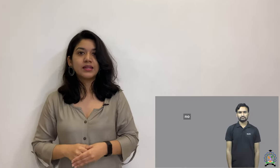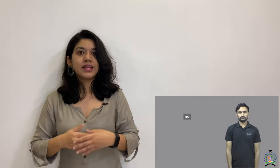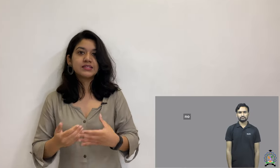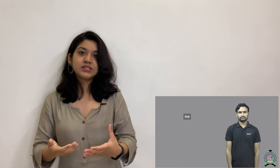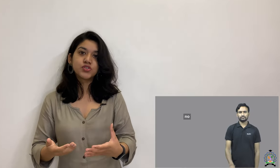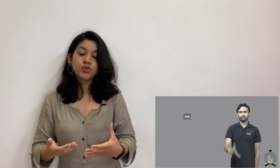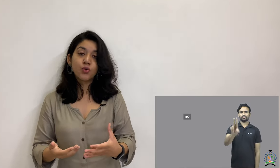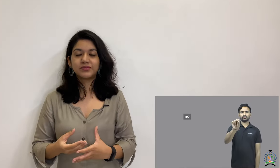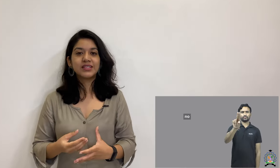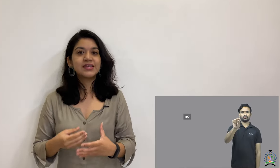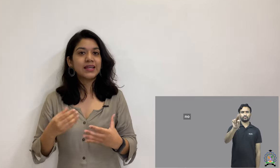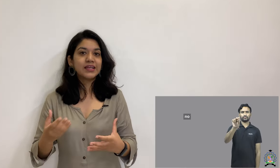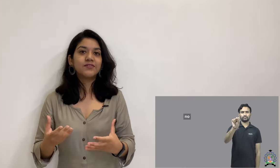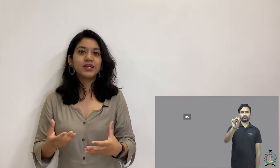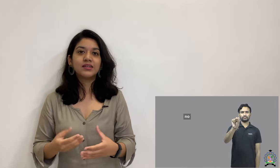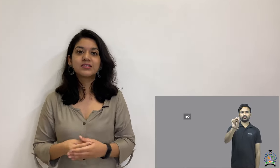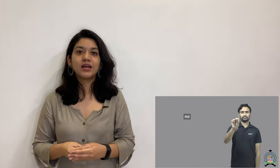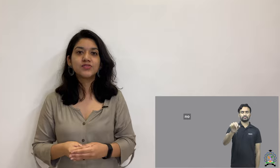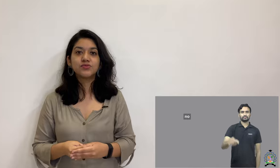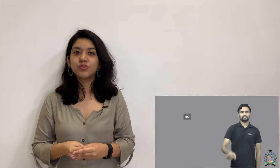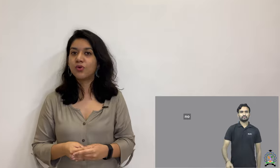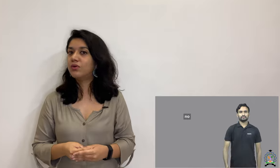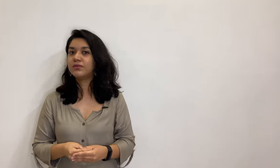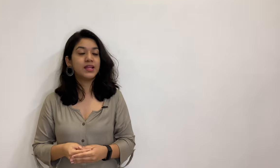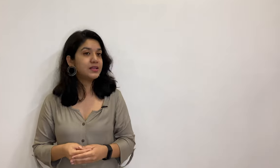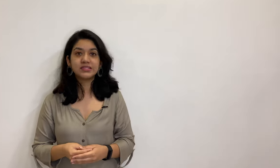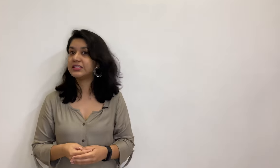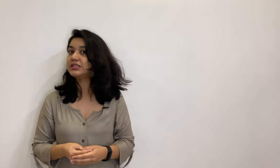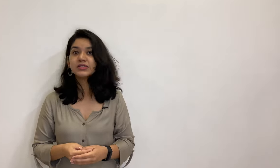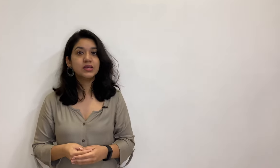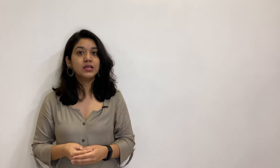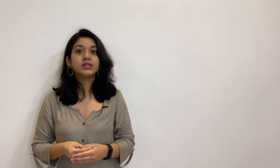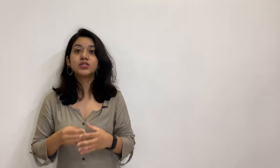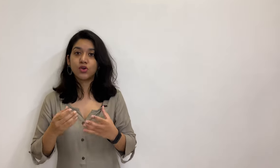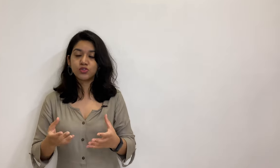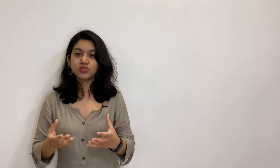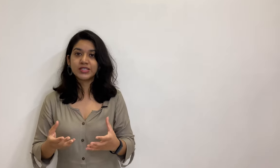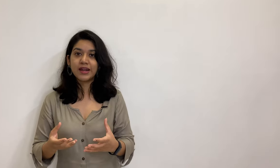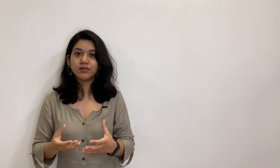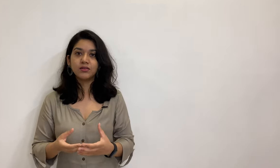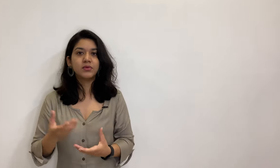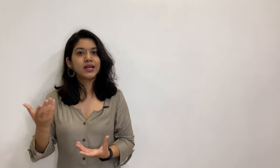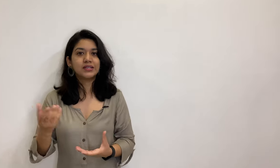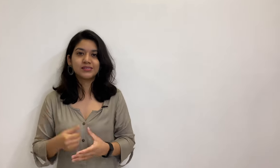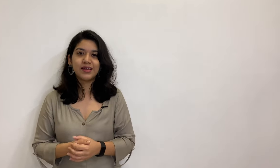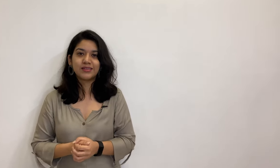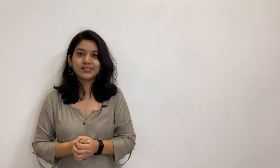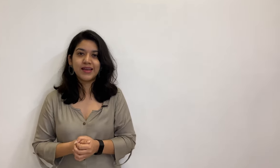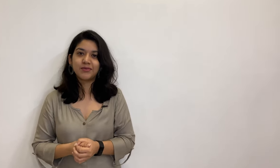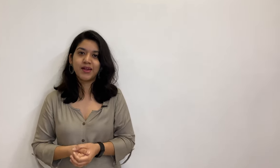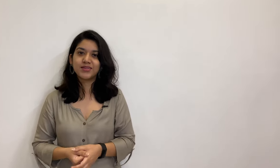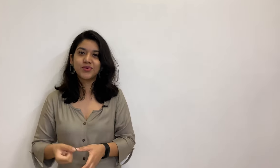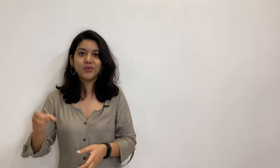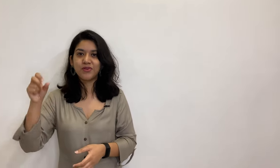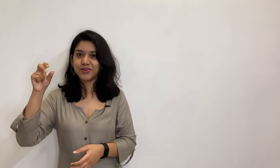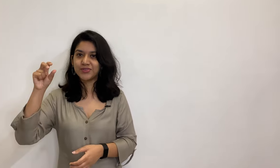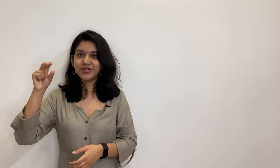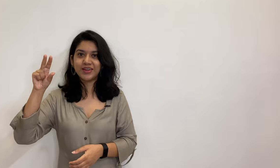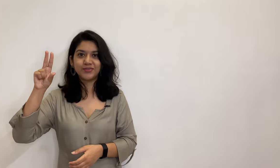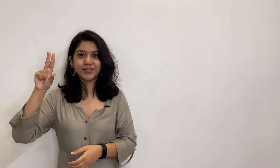Next is no. The sign that we had discussed for, no that is this, is also standard but I just like this sign better so I wanted to share it with you.